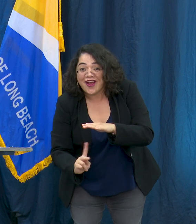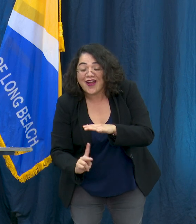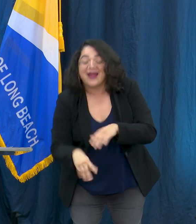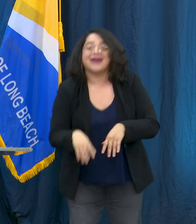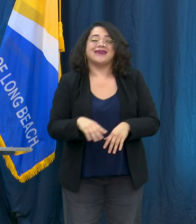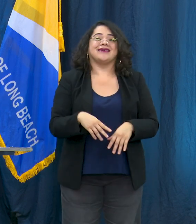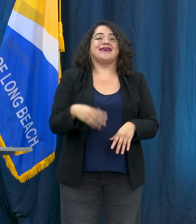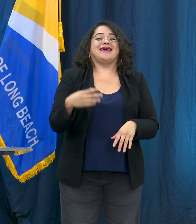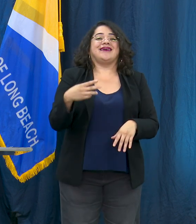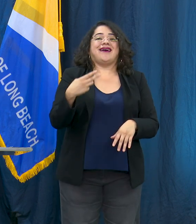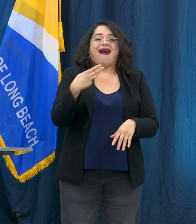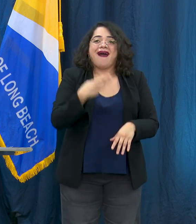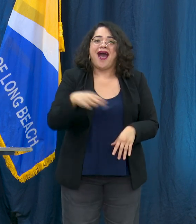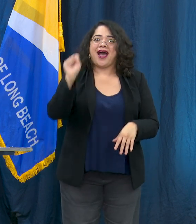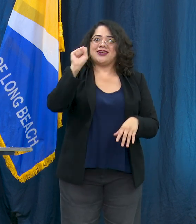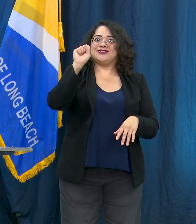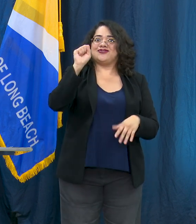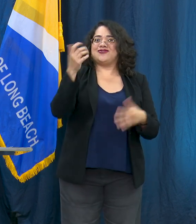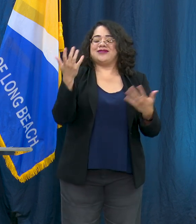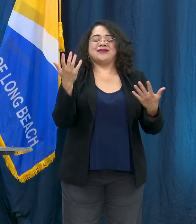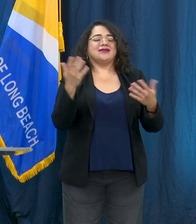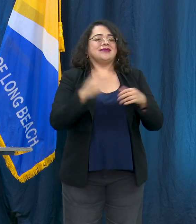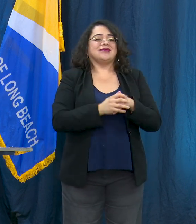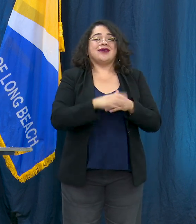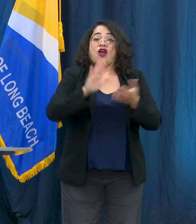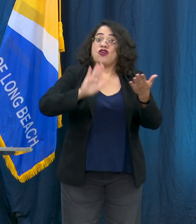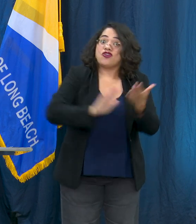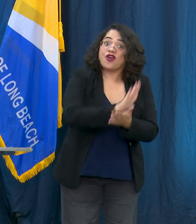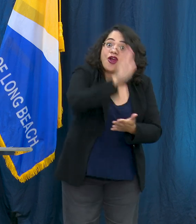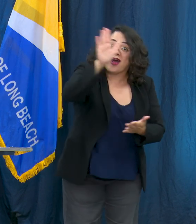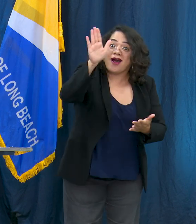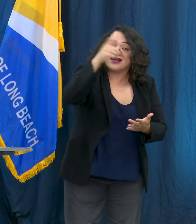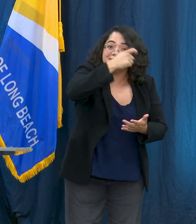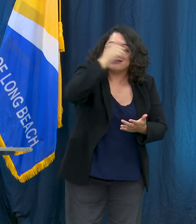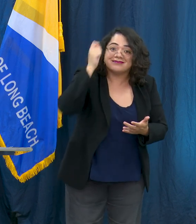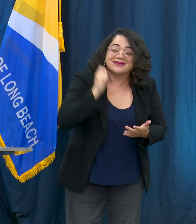high school, whether you're graduating from college, all of those show real